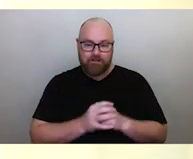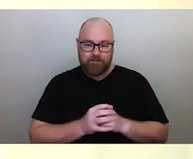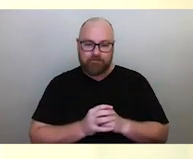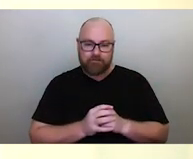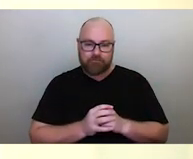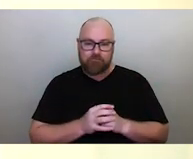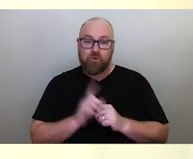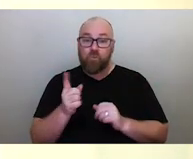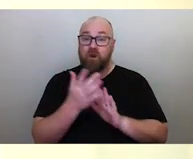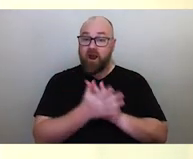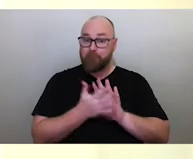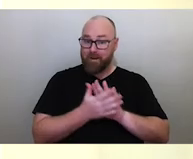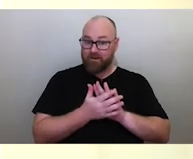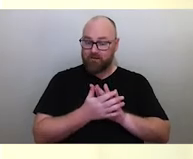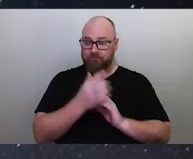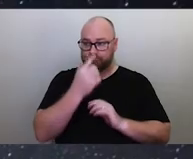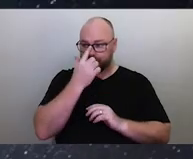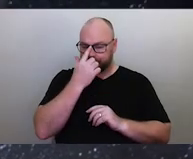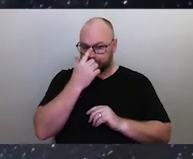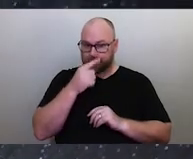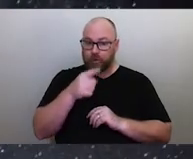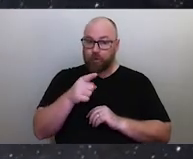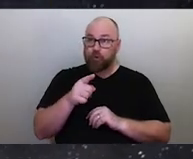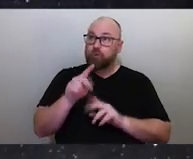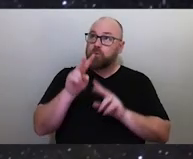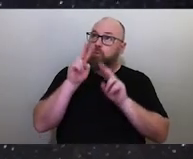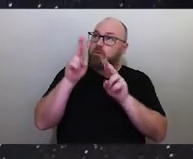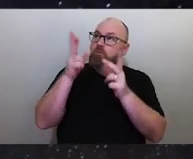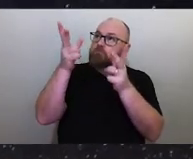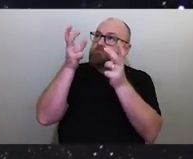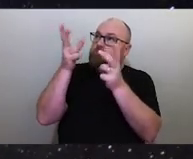What we mean is your ability to observe and interpret